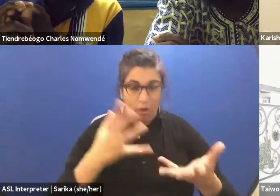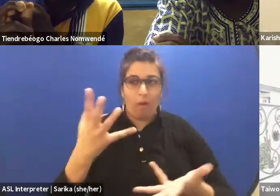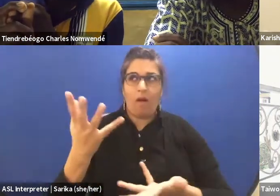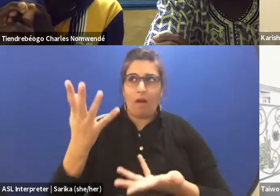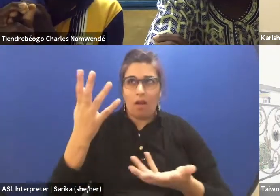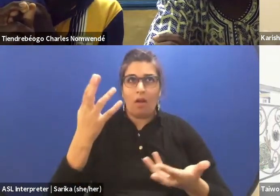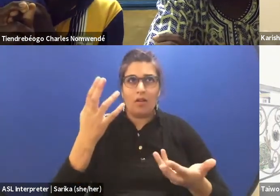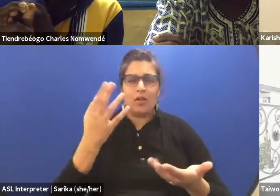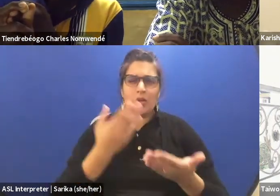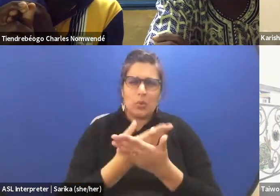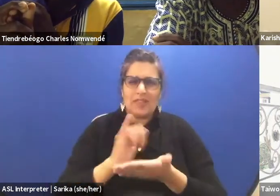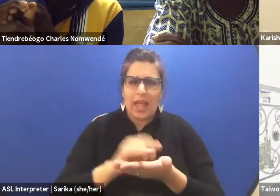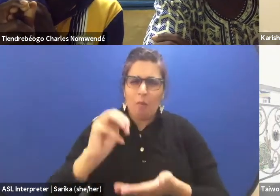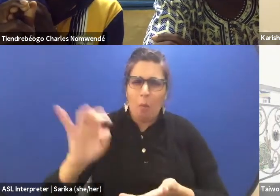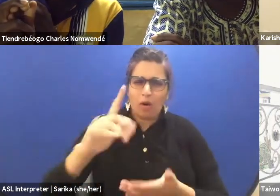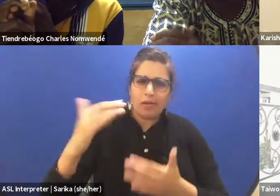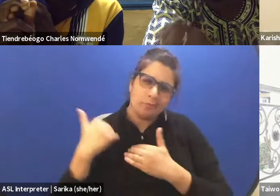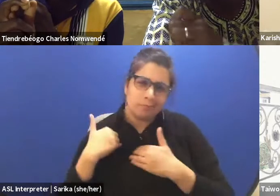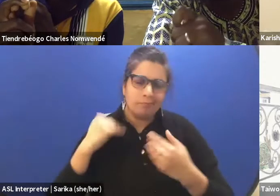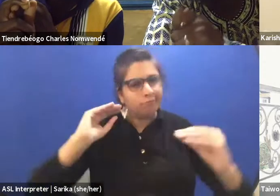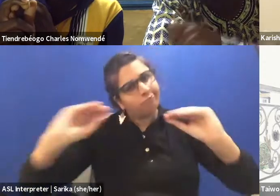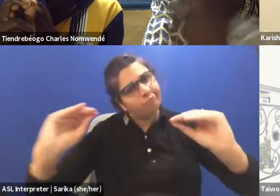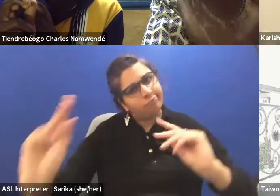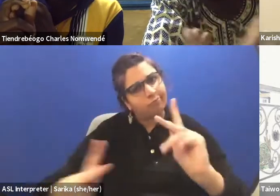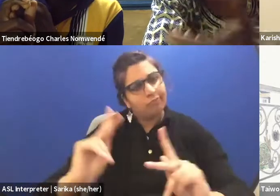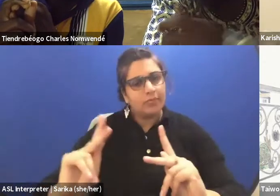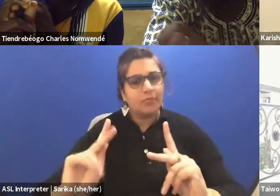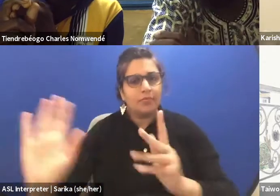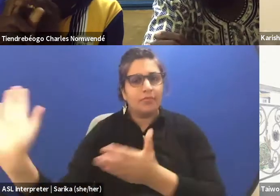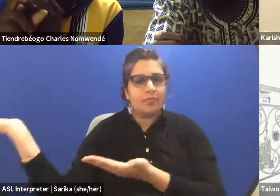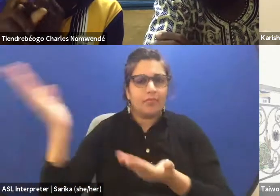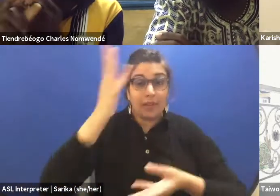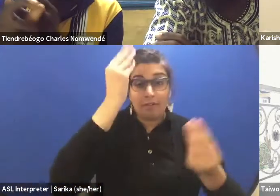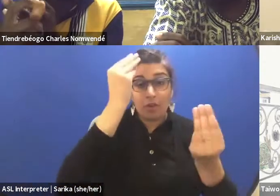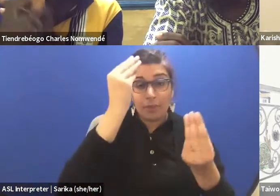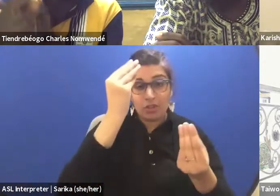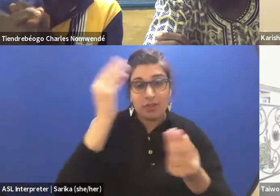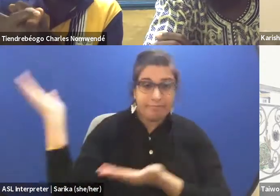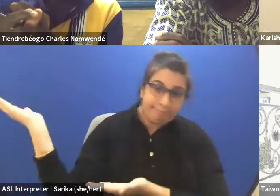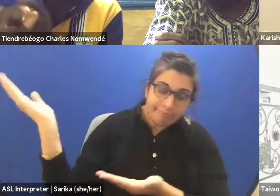And the pretension to bring information. (Charles speaking French)